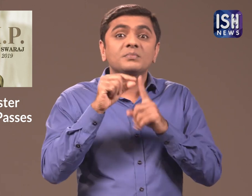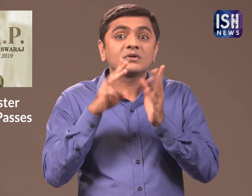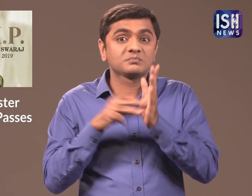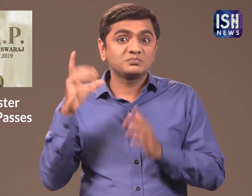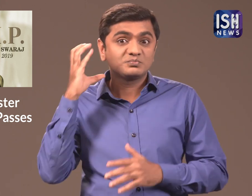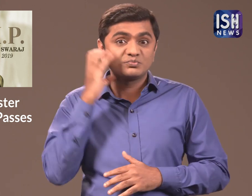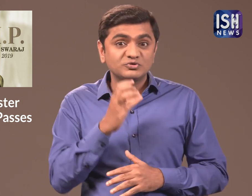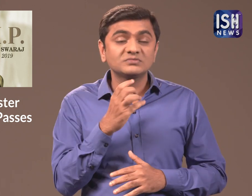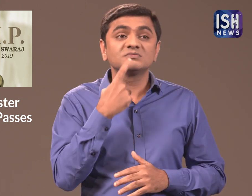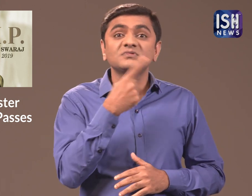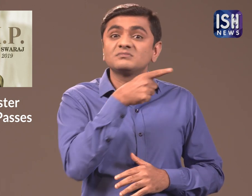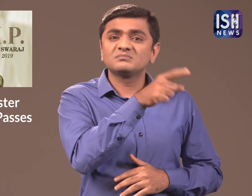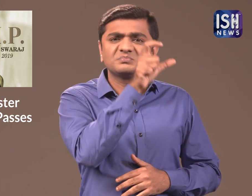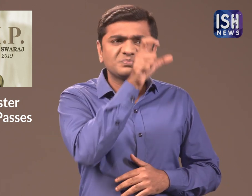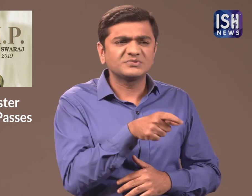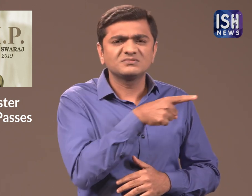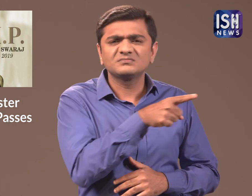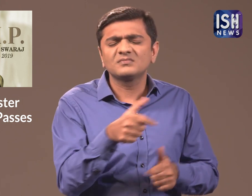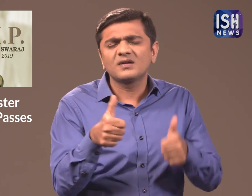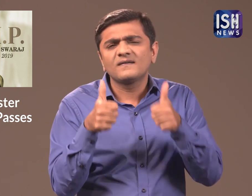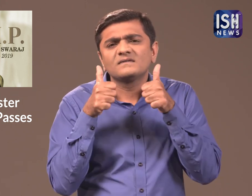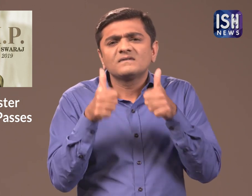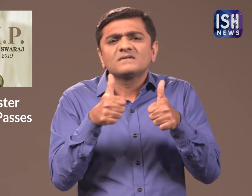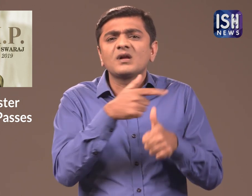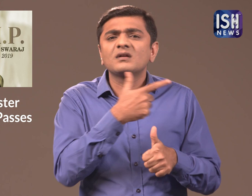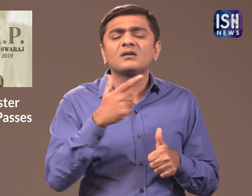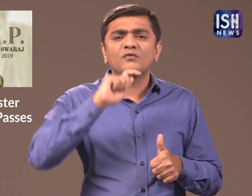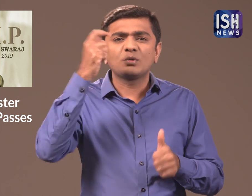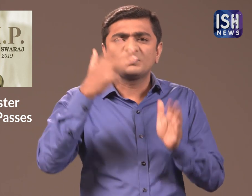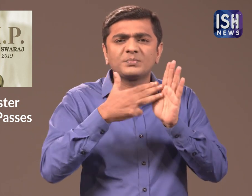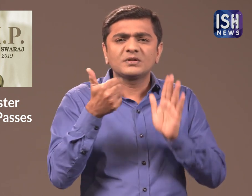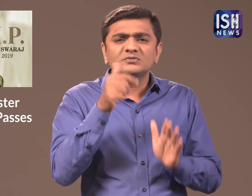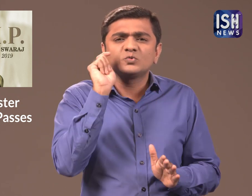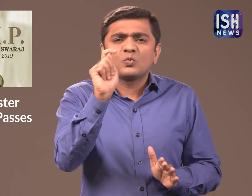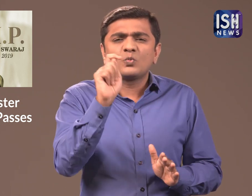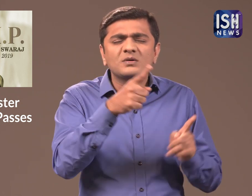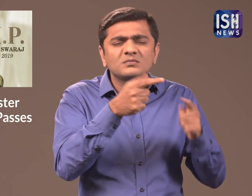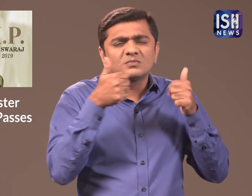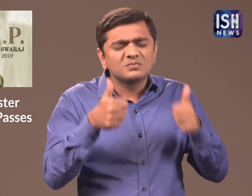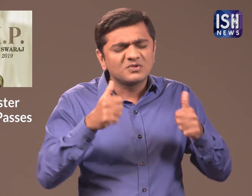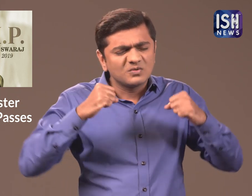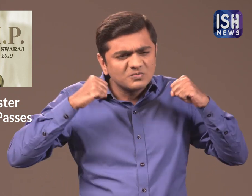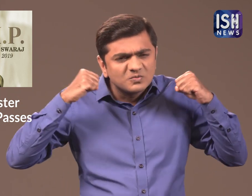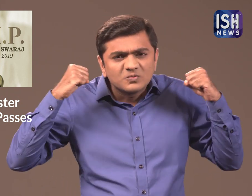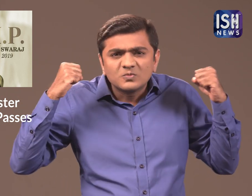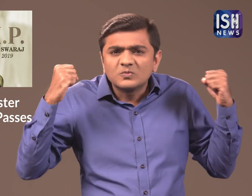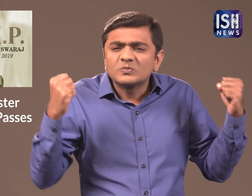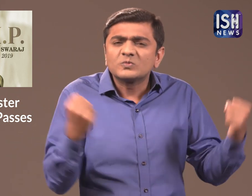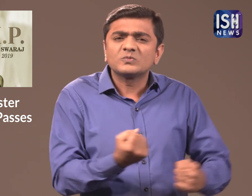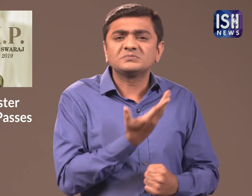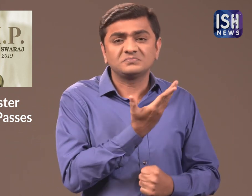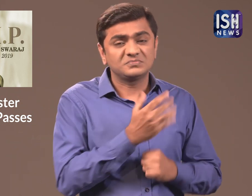PM Modi said that she was an excellent Foreign Minister and worked very hard.